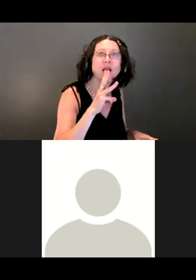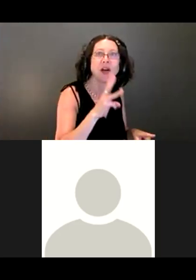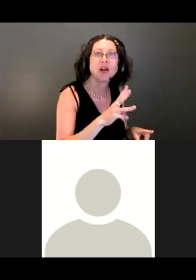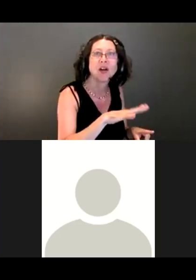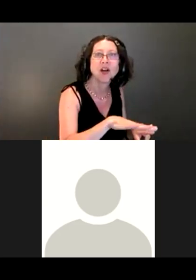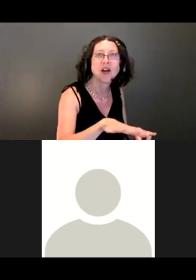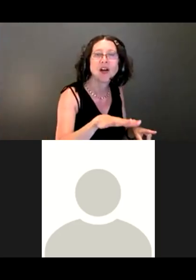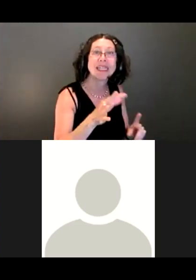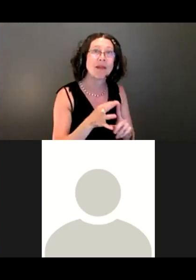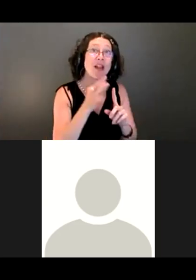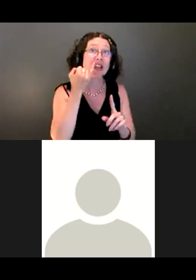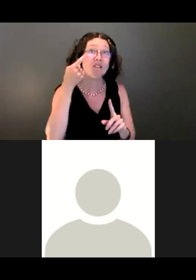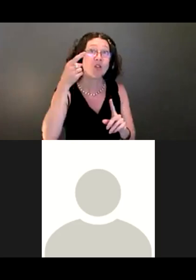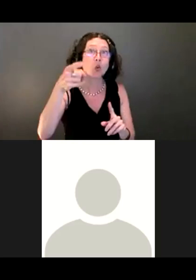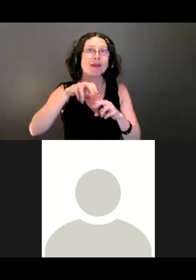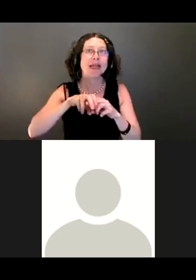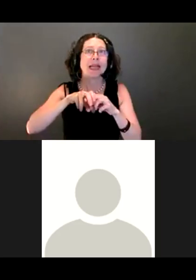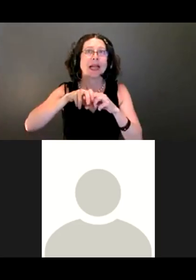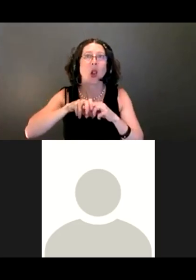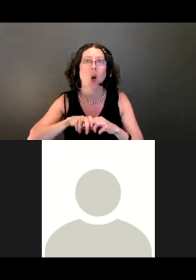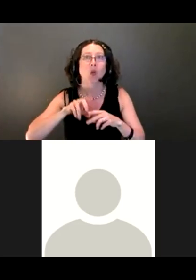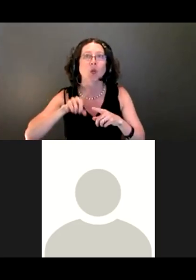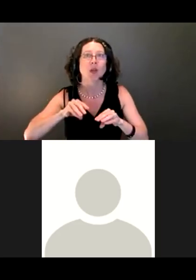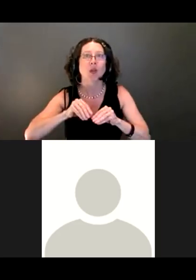ground, until you get to a trail that allows you to move off